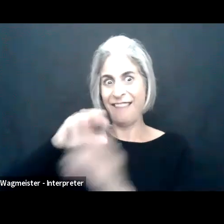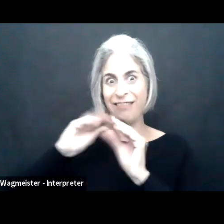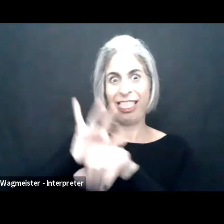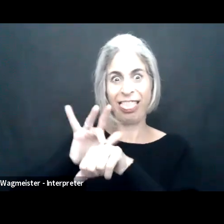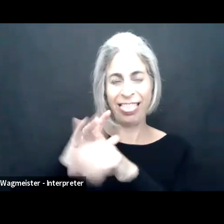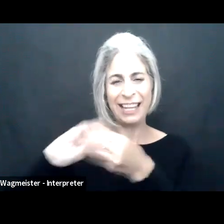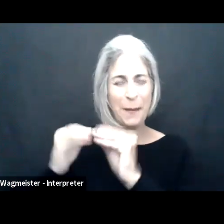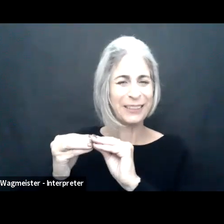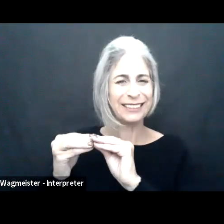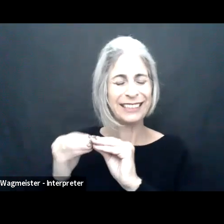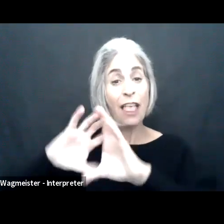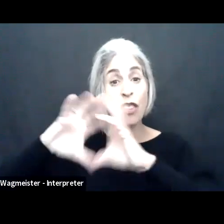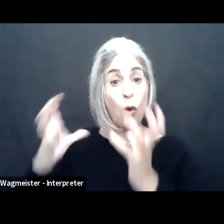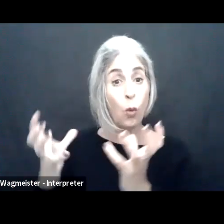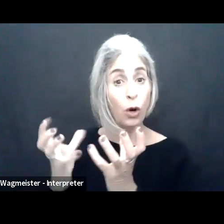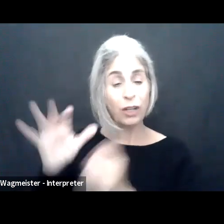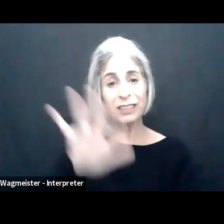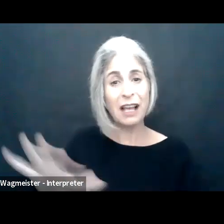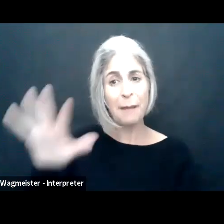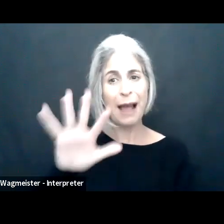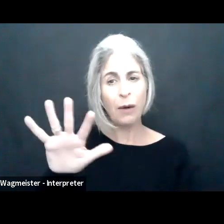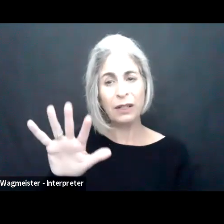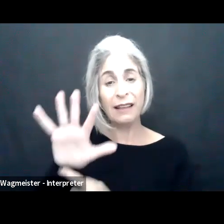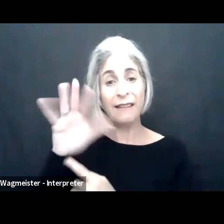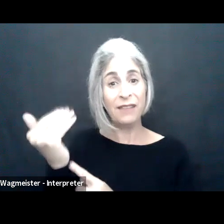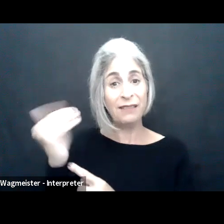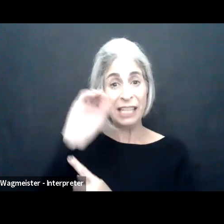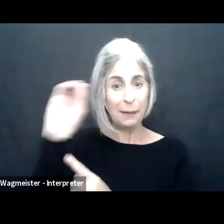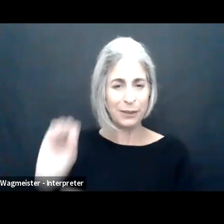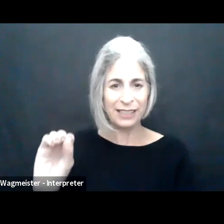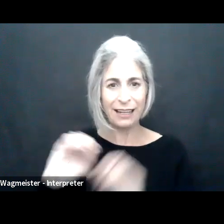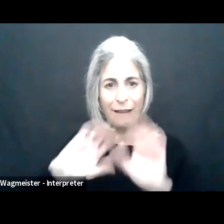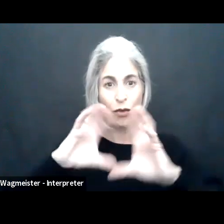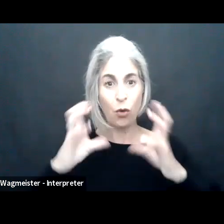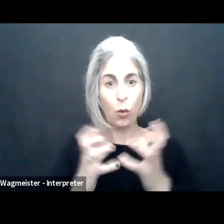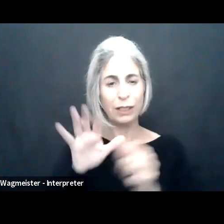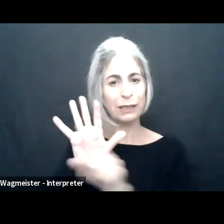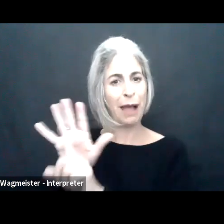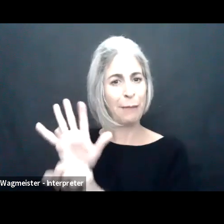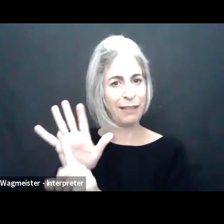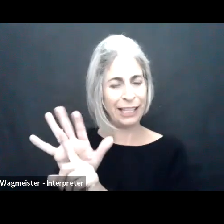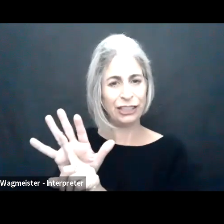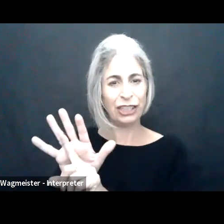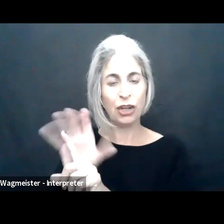labor, we love our numbers.